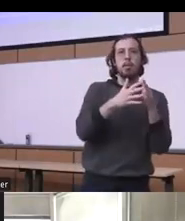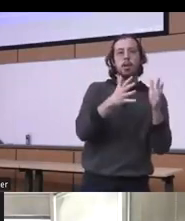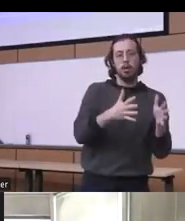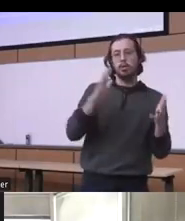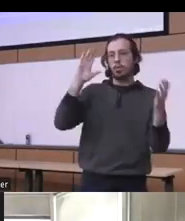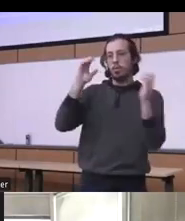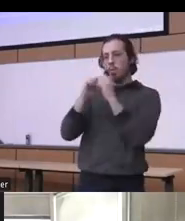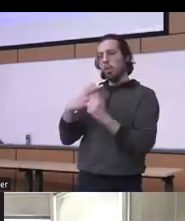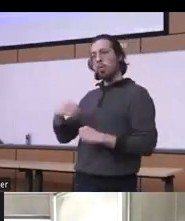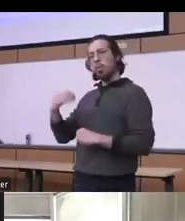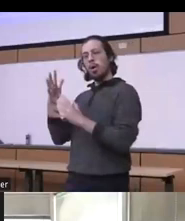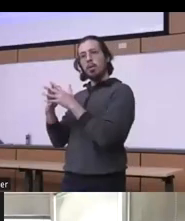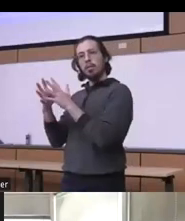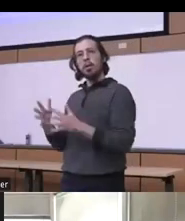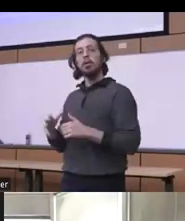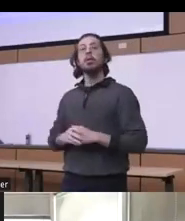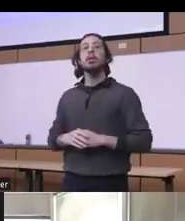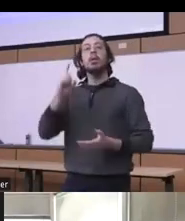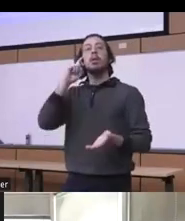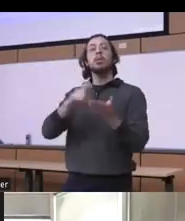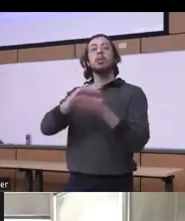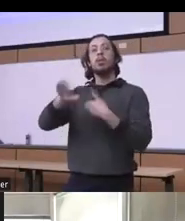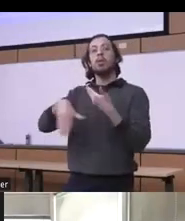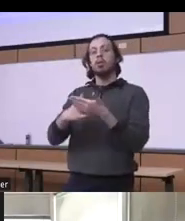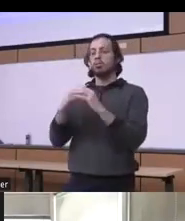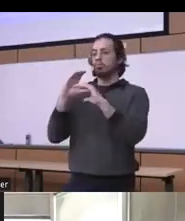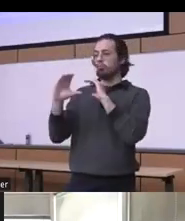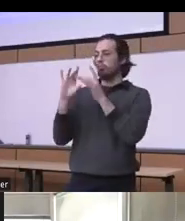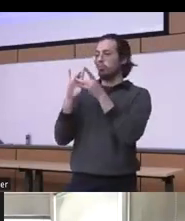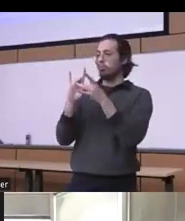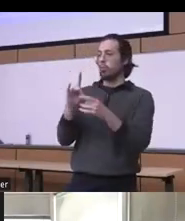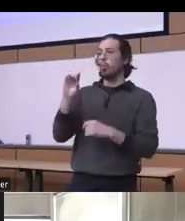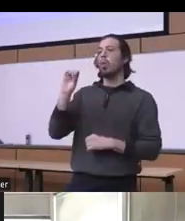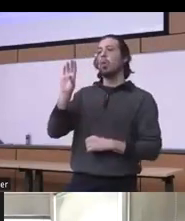all these conversation everything that opioid crisis still conceptualized as a white epidemic